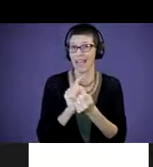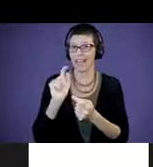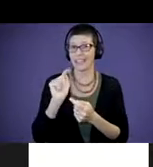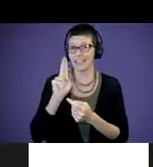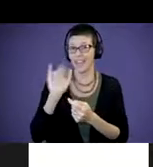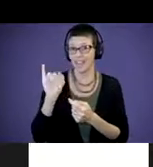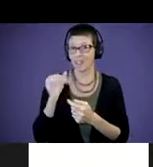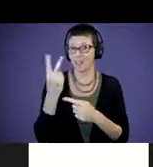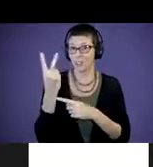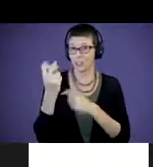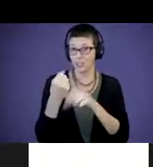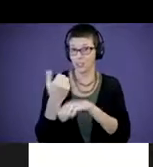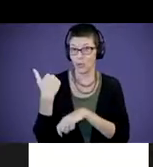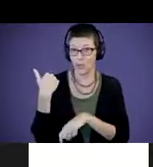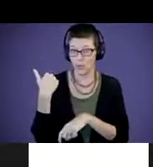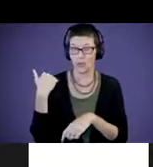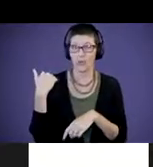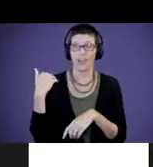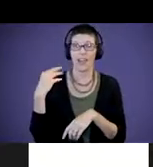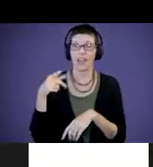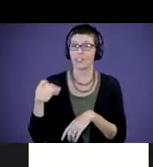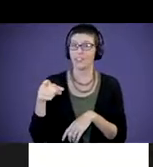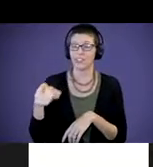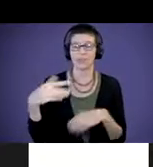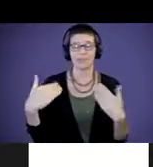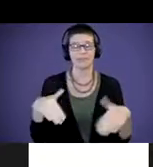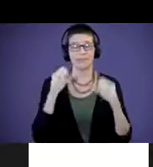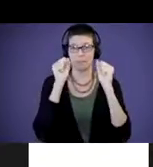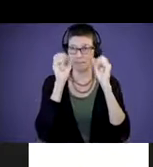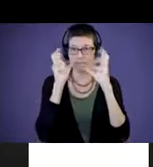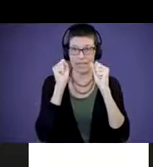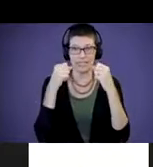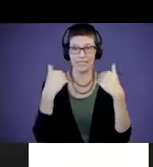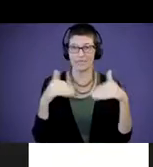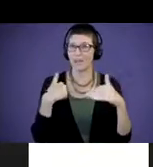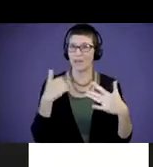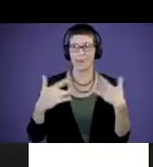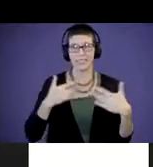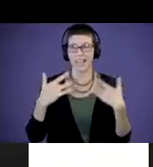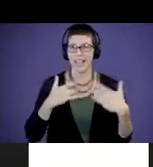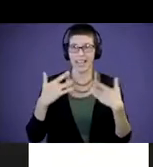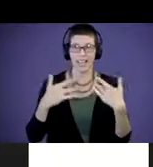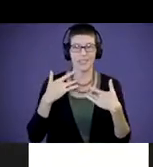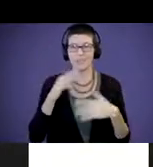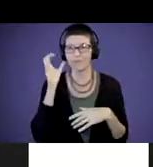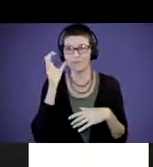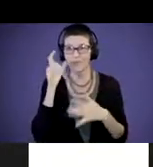and she was just amazing and I'm so excited to hear what she has to present to us today. So,